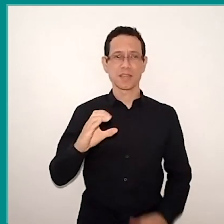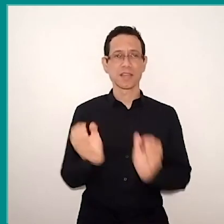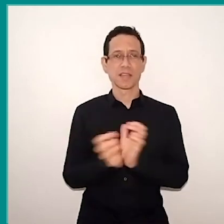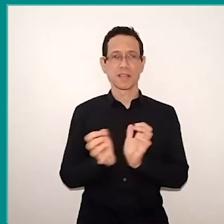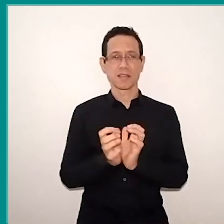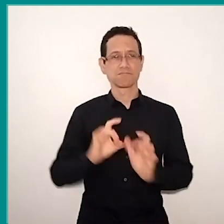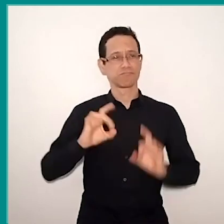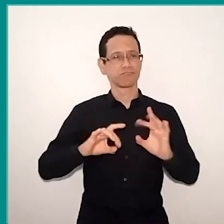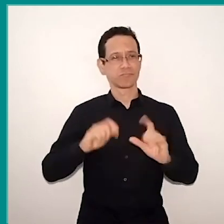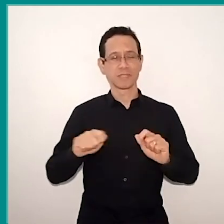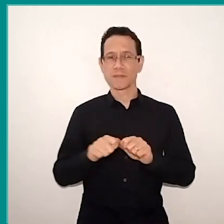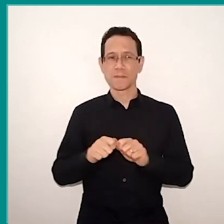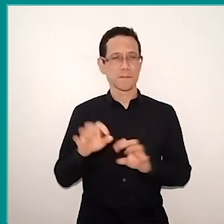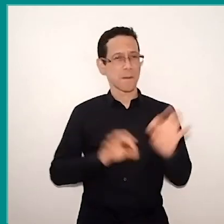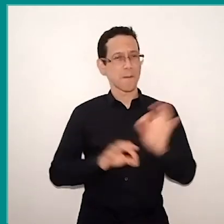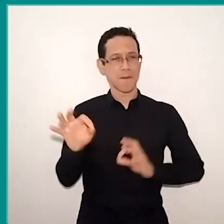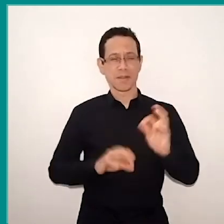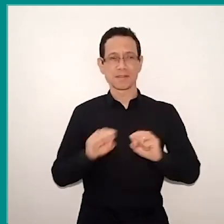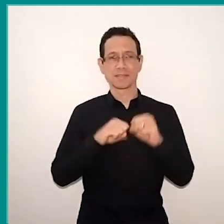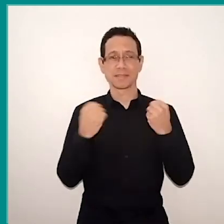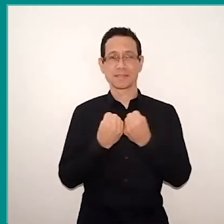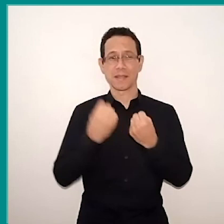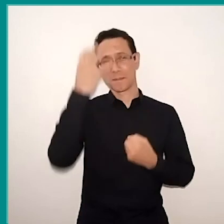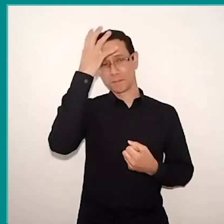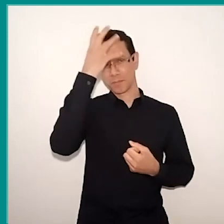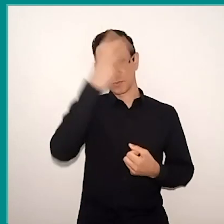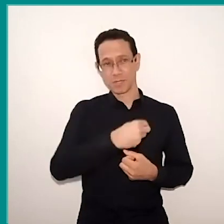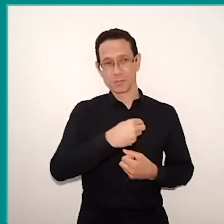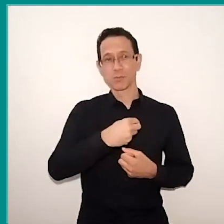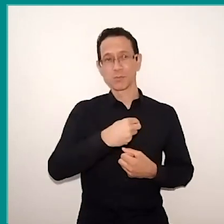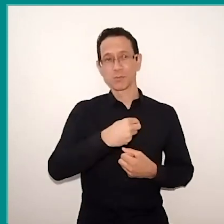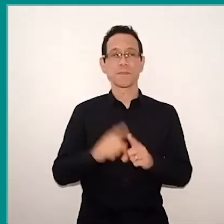to do this seminar so beautiful ever. And say that tomorrow